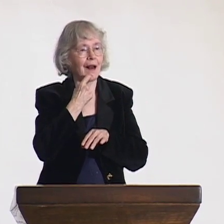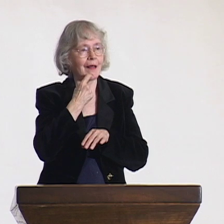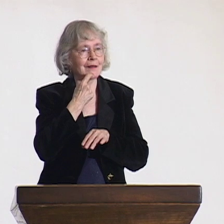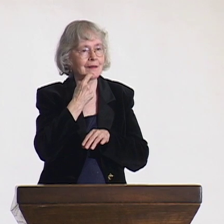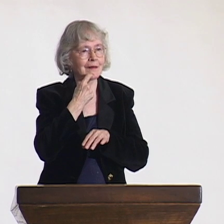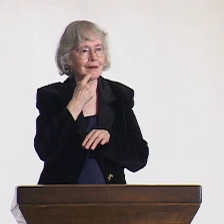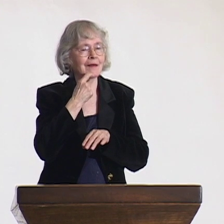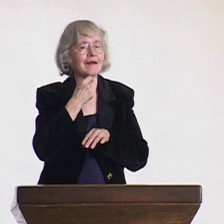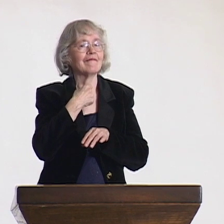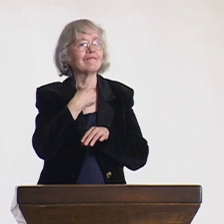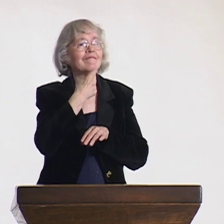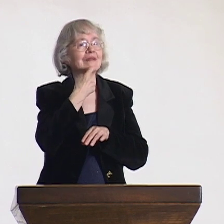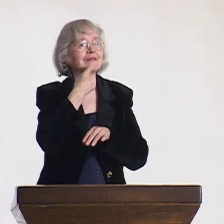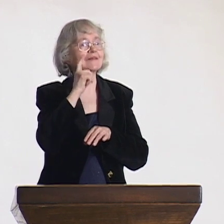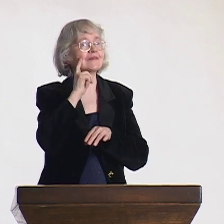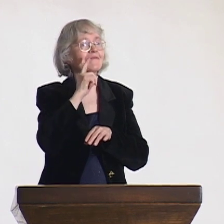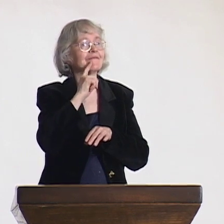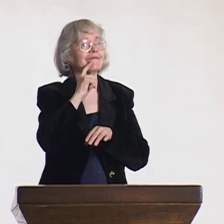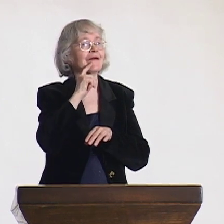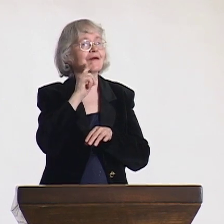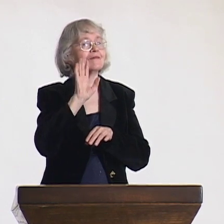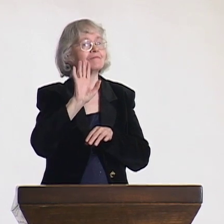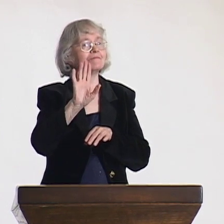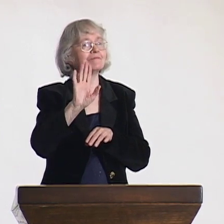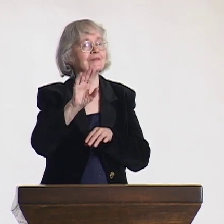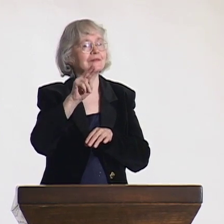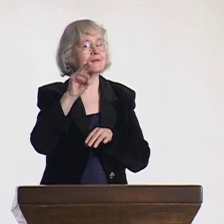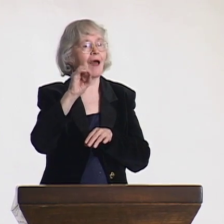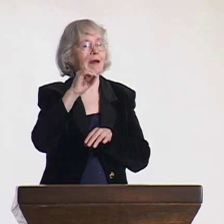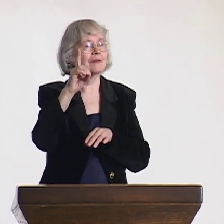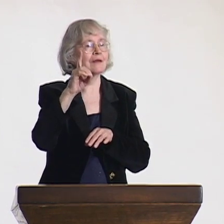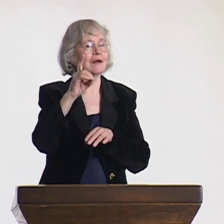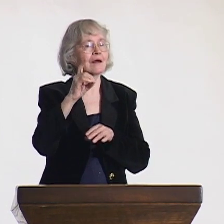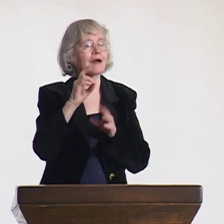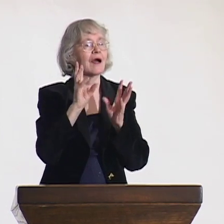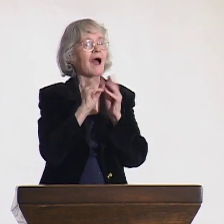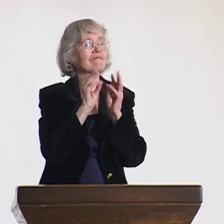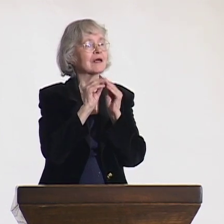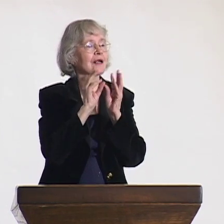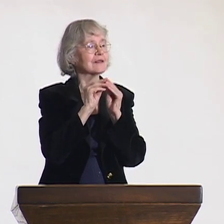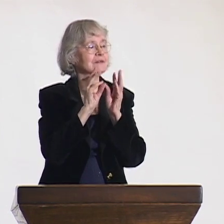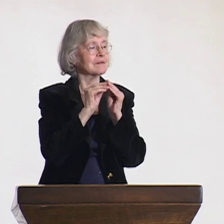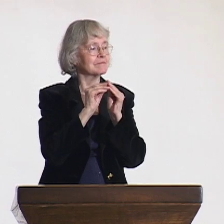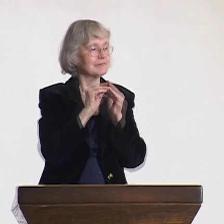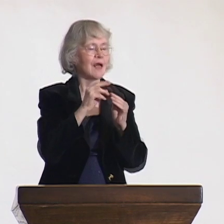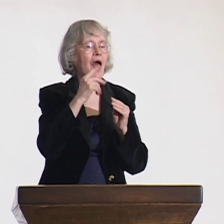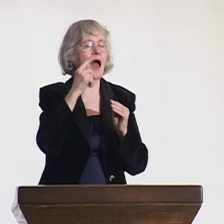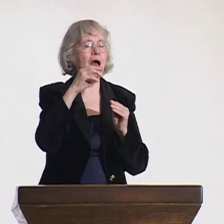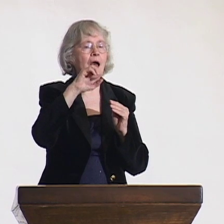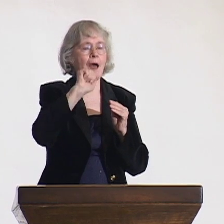When I returned to Finland, working with the Finnish Association of the Deaf, we had our annual convention